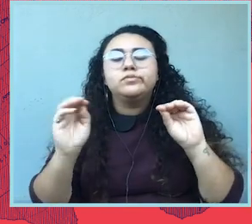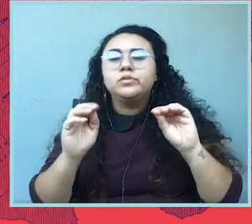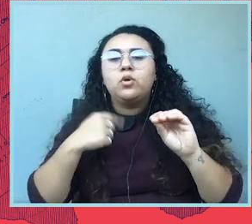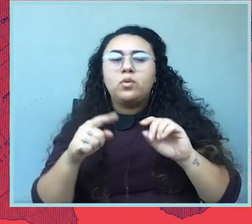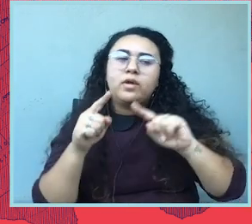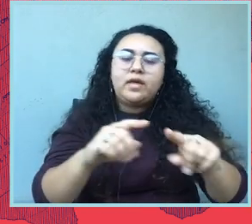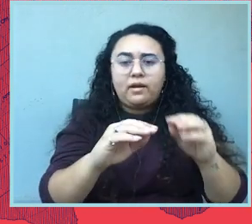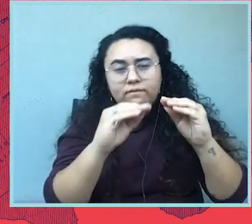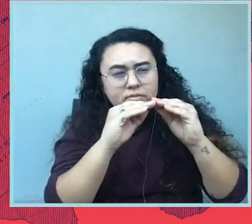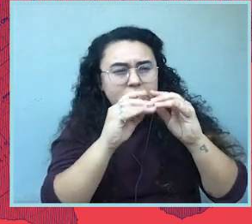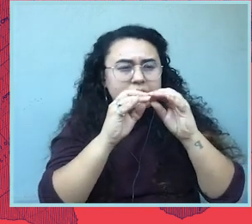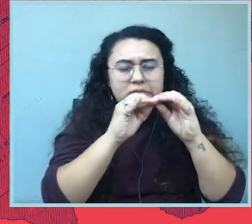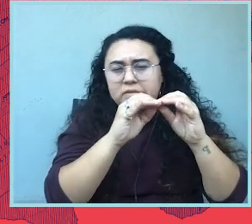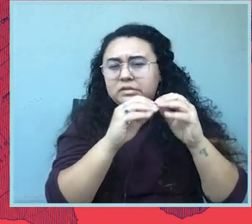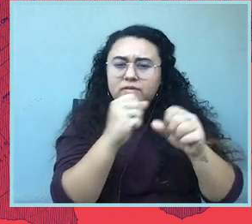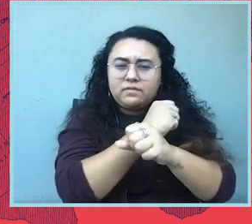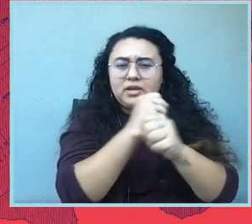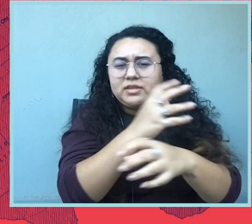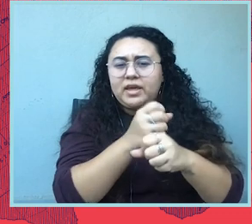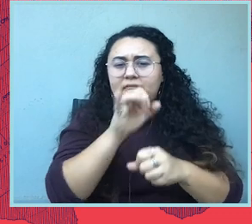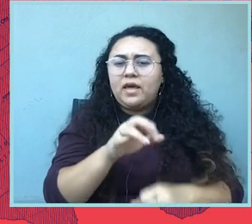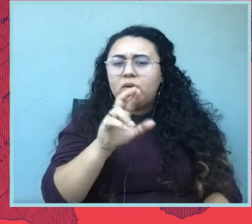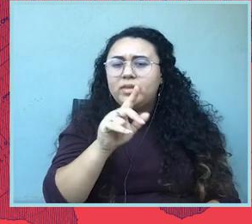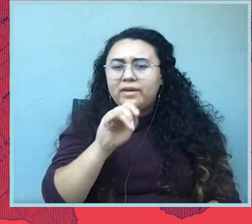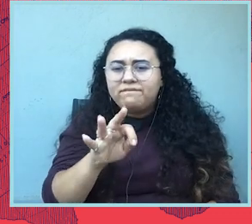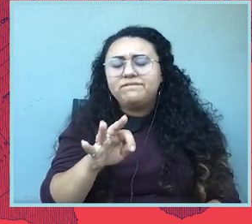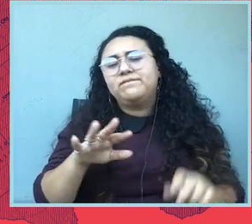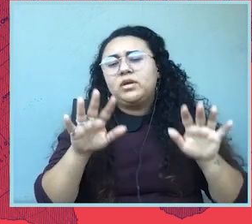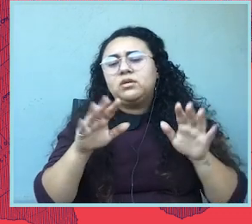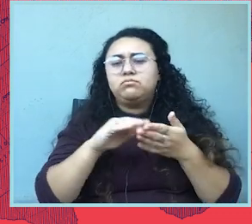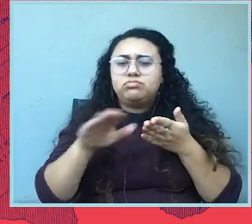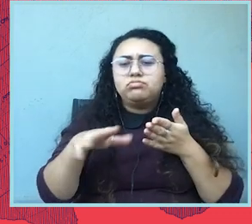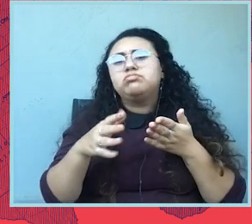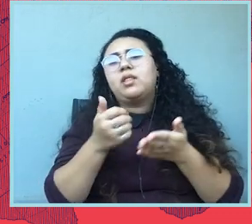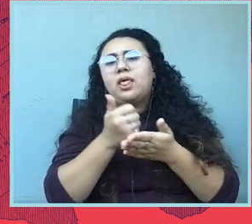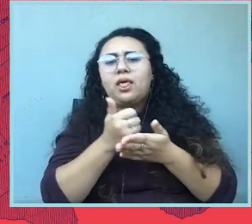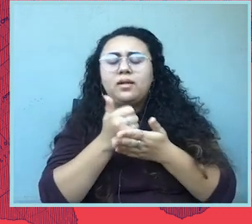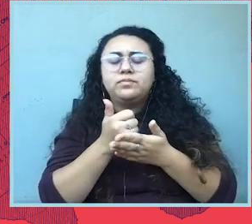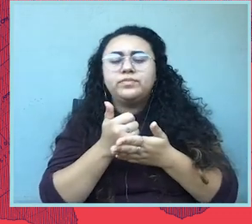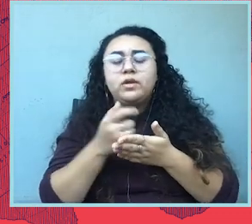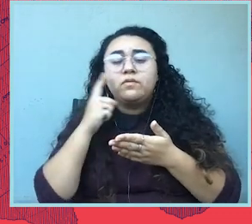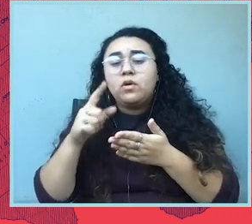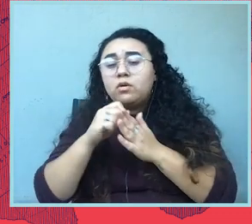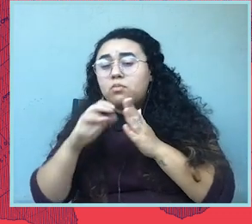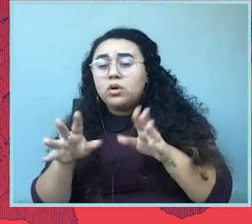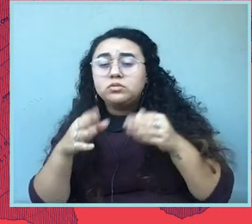And the arguments today are about whether our case, the case on behalf of abortion providers and abortion funds can move forward.